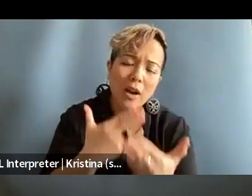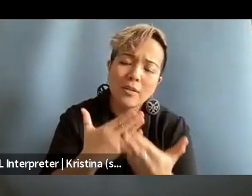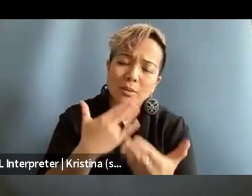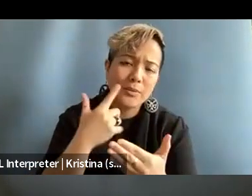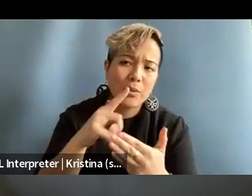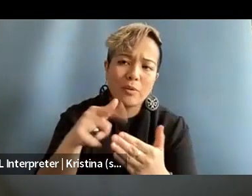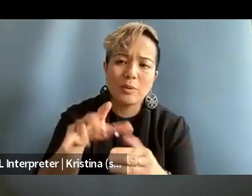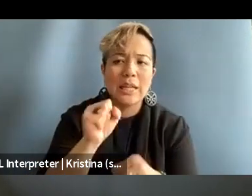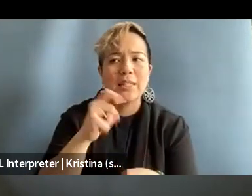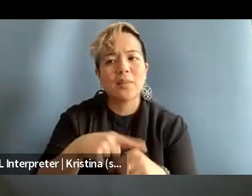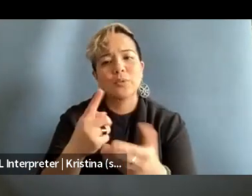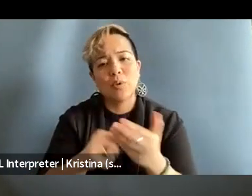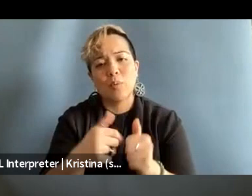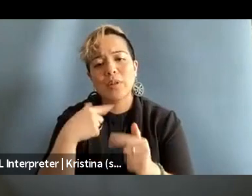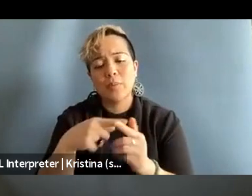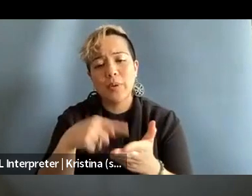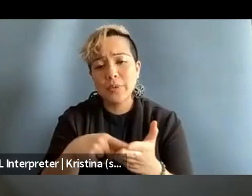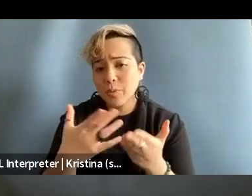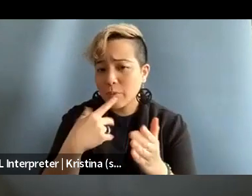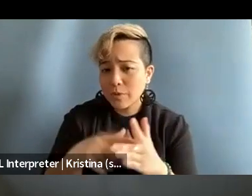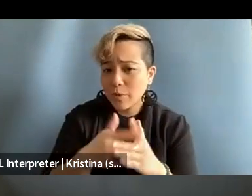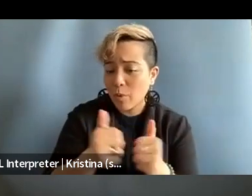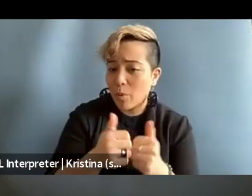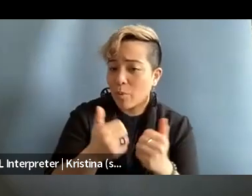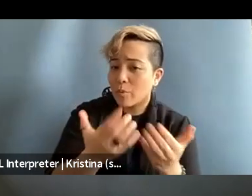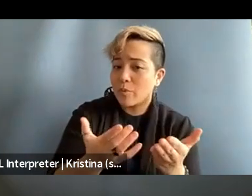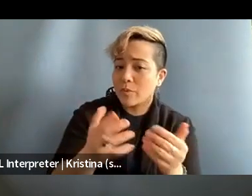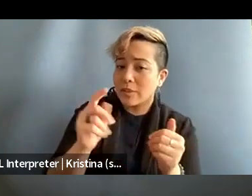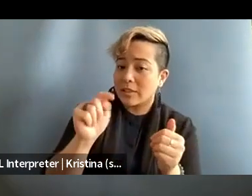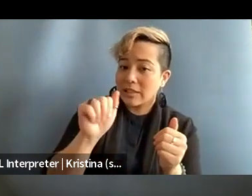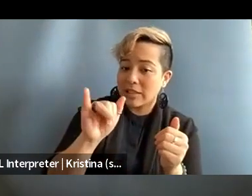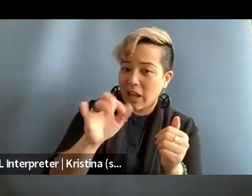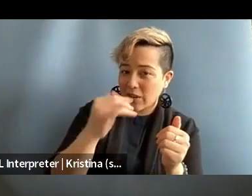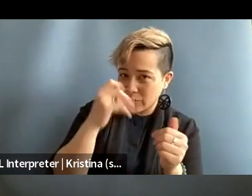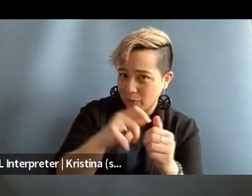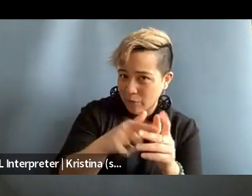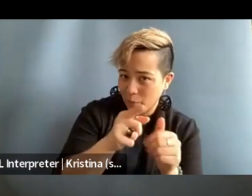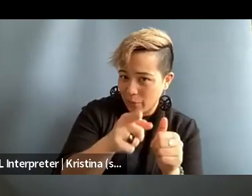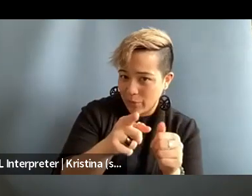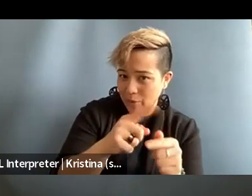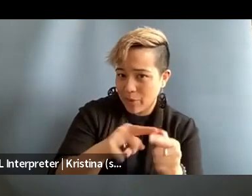to talk with us about this. So maybe we'll start with Taylor is if it's okay to start with you and then you can,